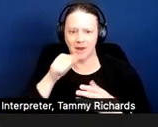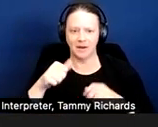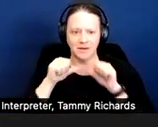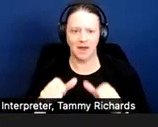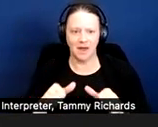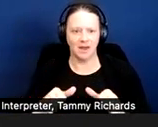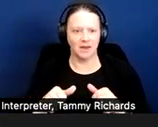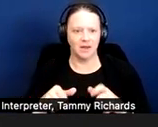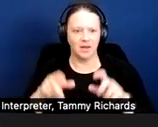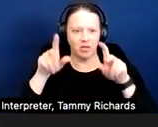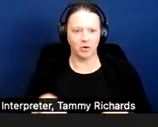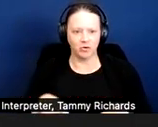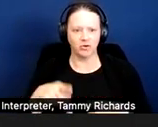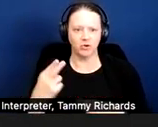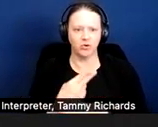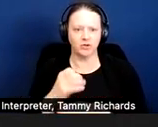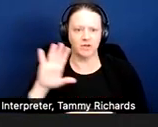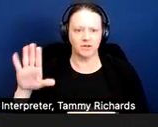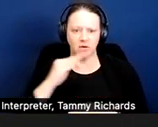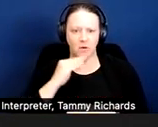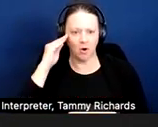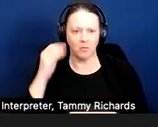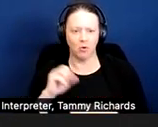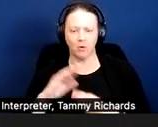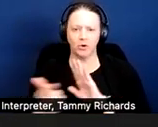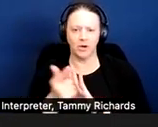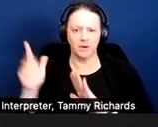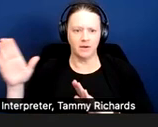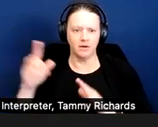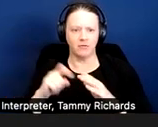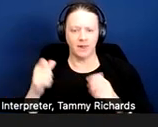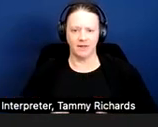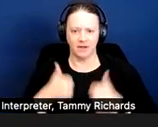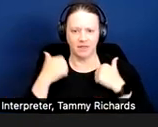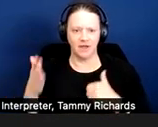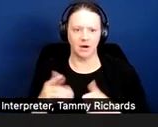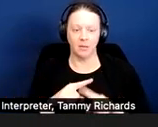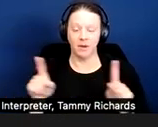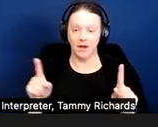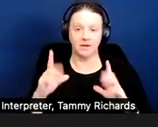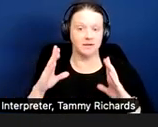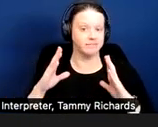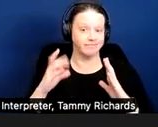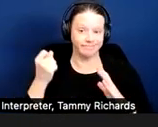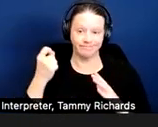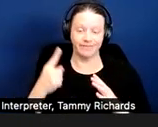And the tenant appealed and the Ninth Circuit reversed that District Court's decision, recognizing